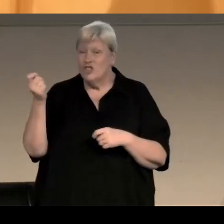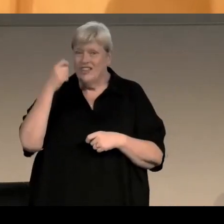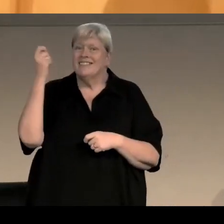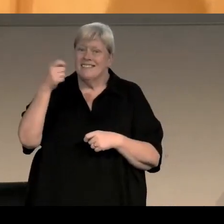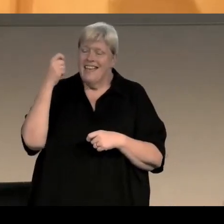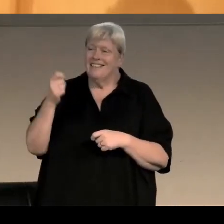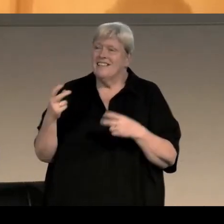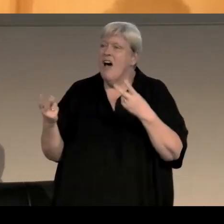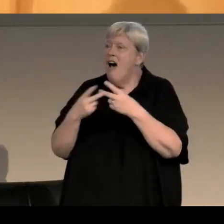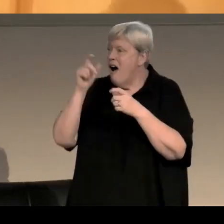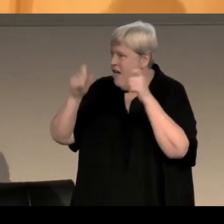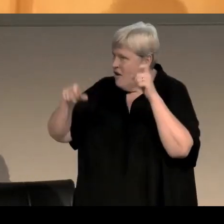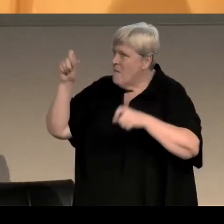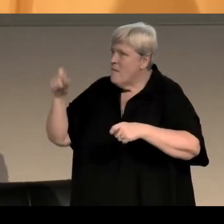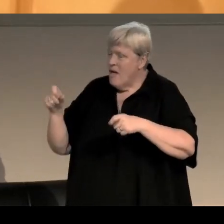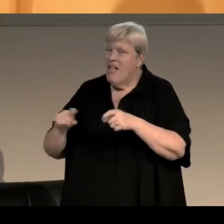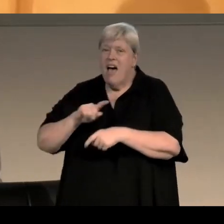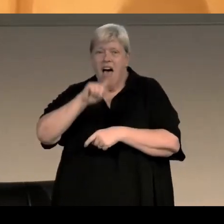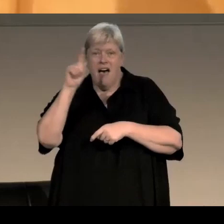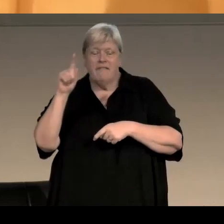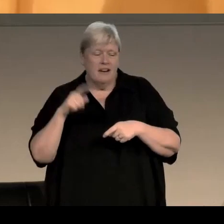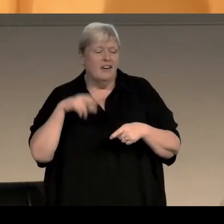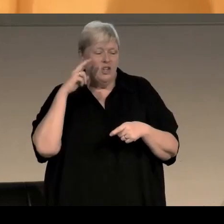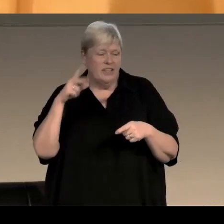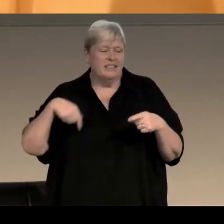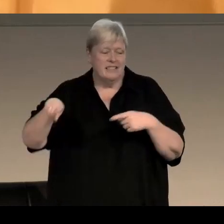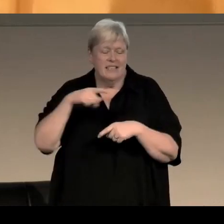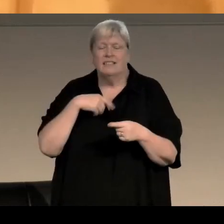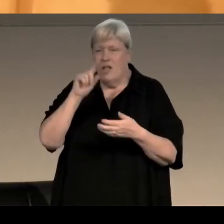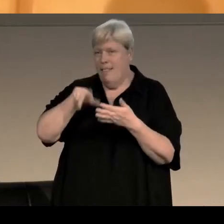and then other people come in behind them, you can see it with any kind of literary movement,